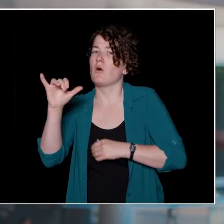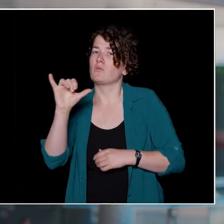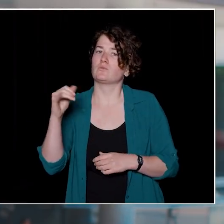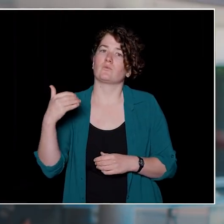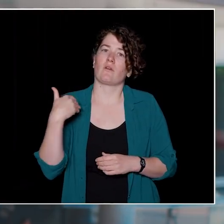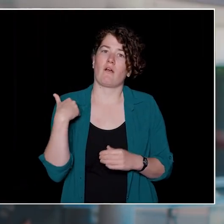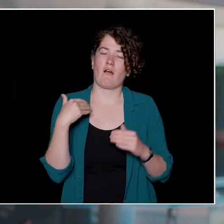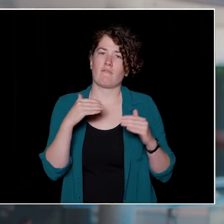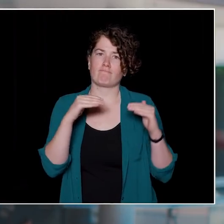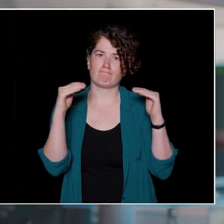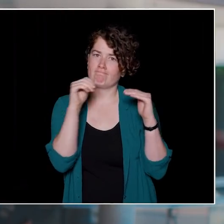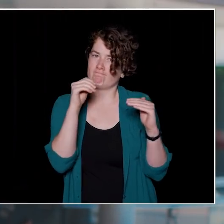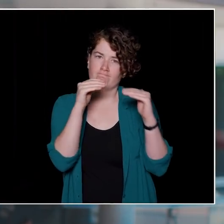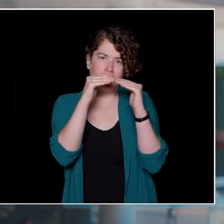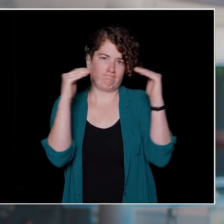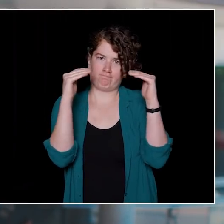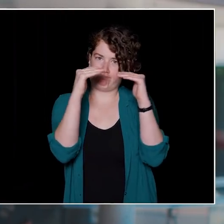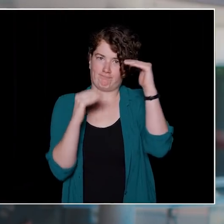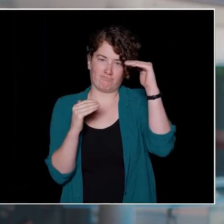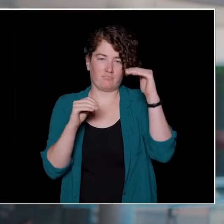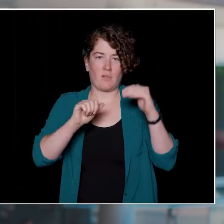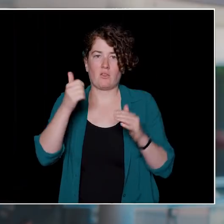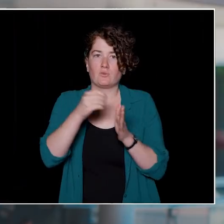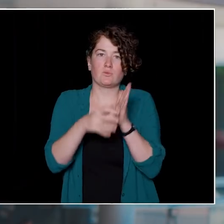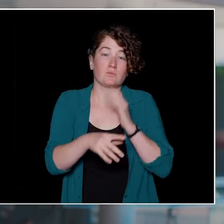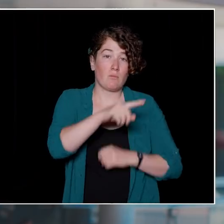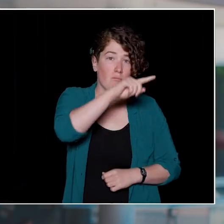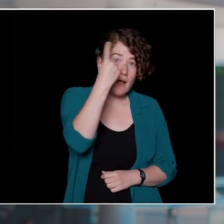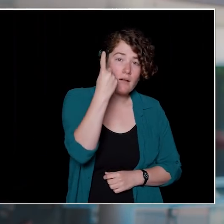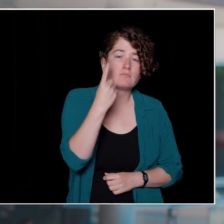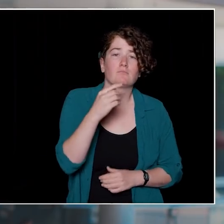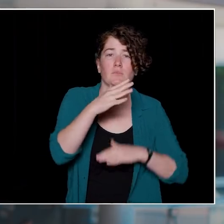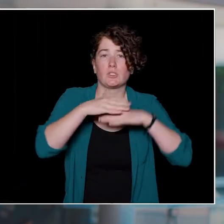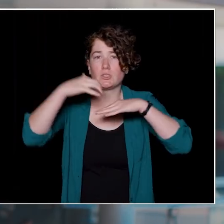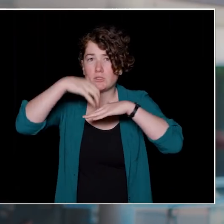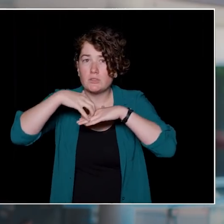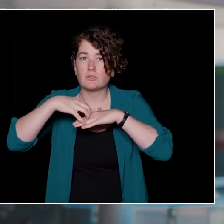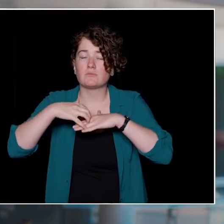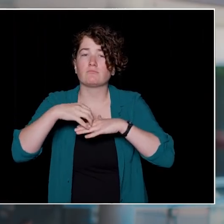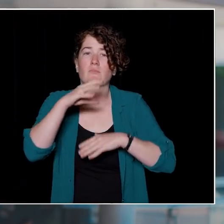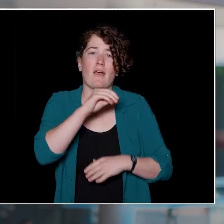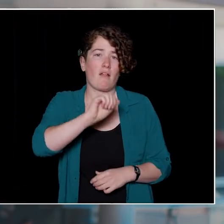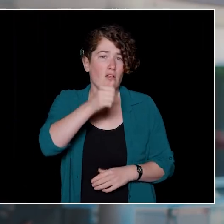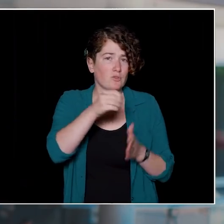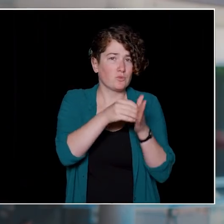by inequitable systems, students who are Black, students who are Indigenous and all students who are persons of color